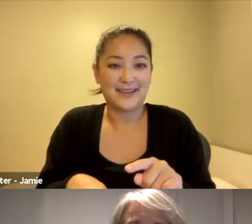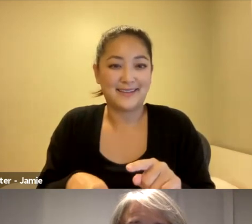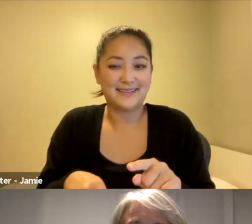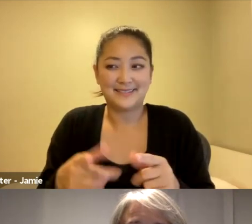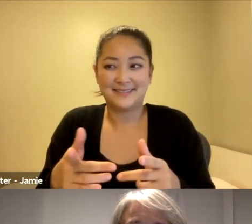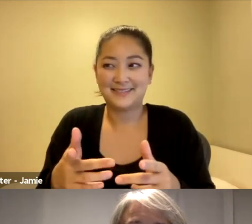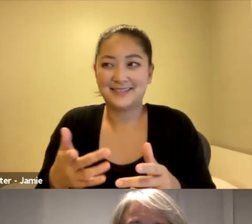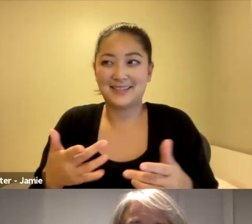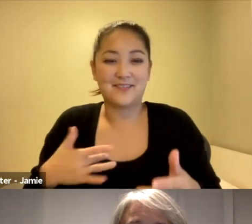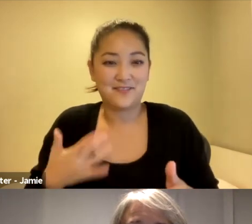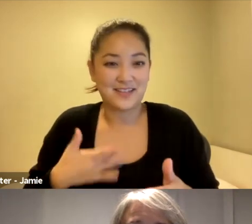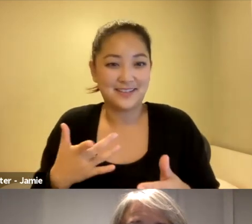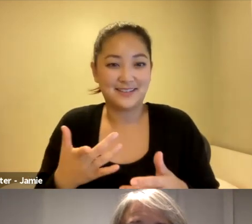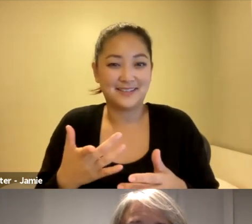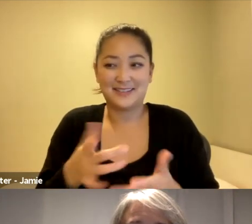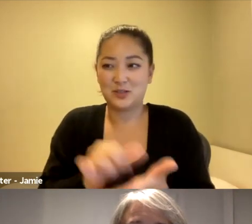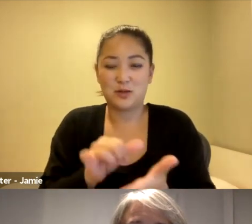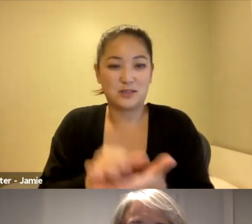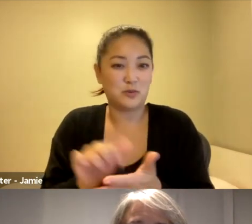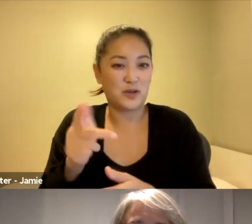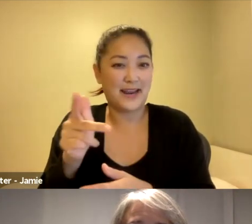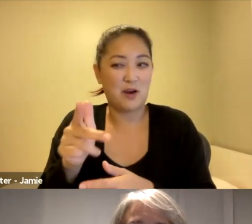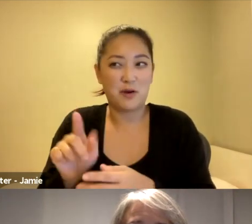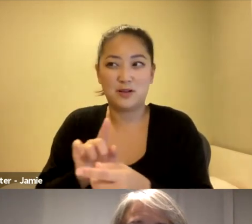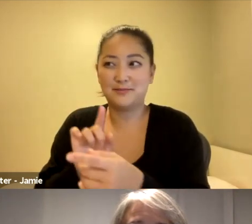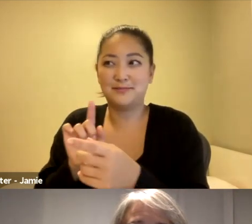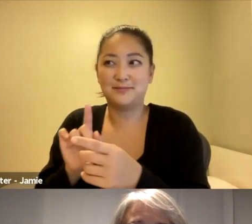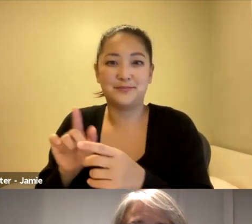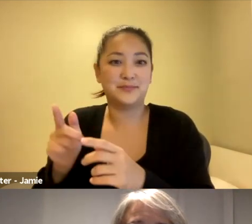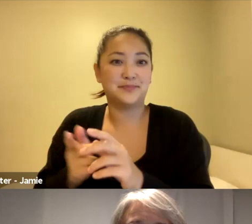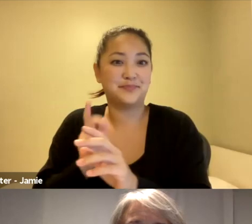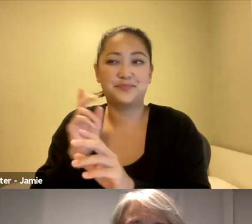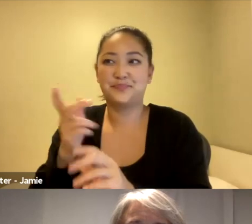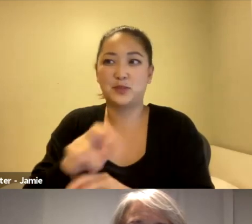But it is possible to make a perception to tell the perception that I have, and...